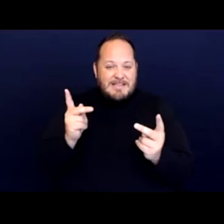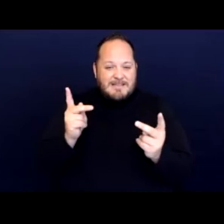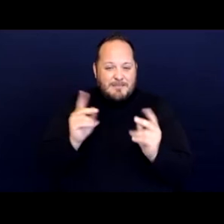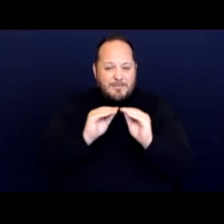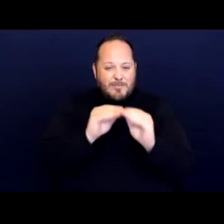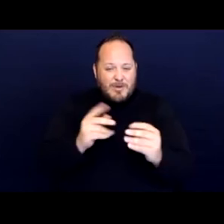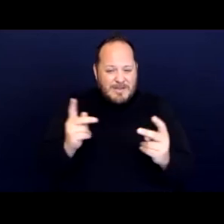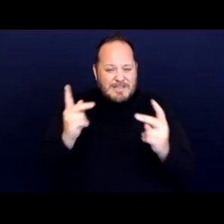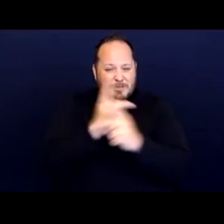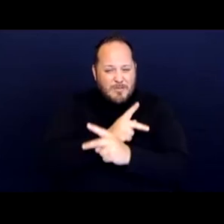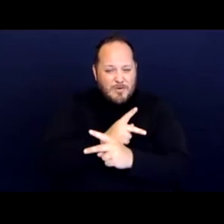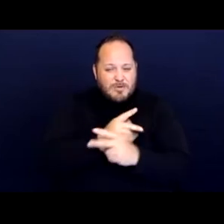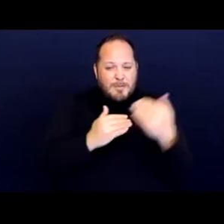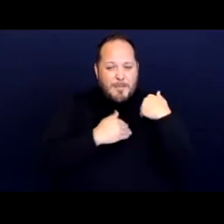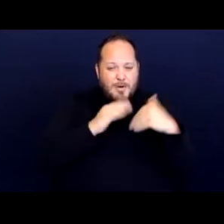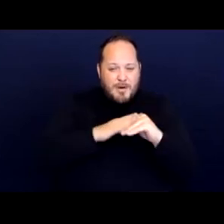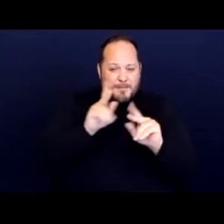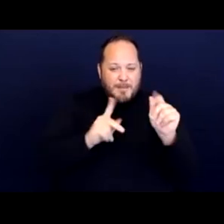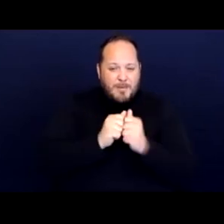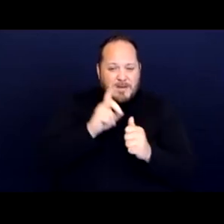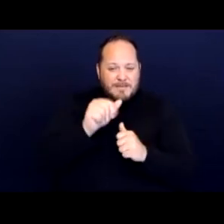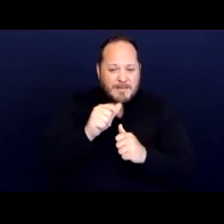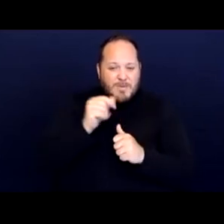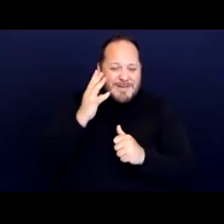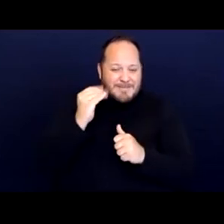on people with disabilities, experiencing homelessness